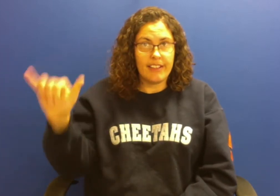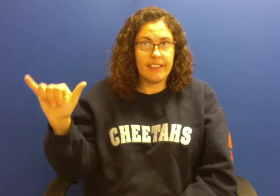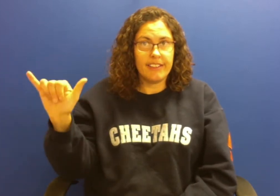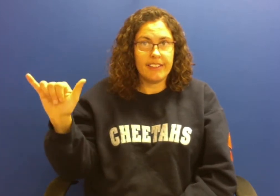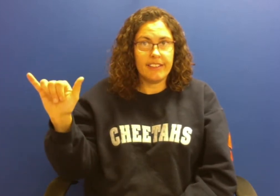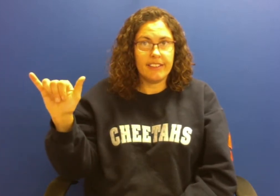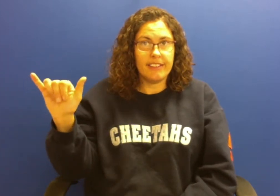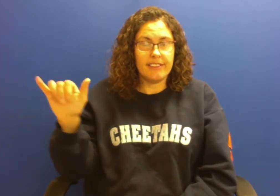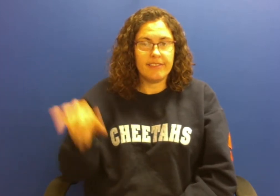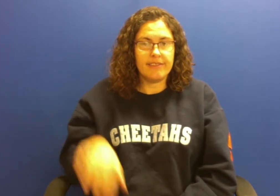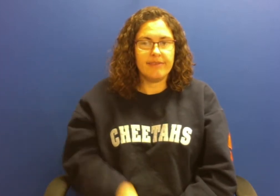blackberry